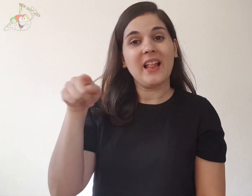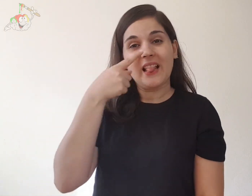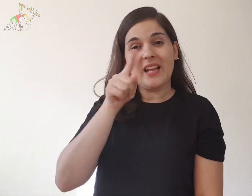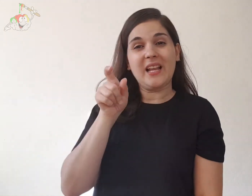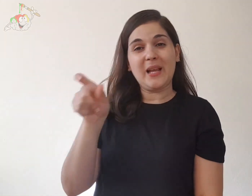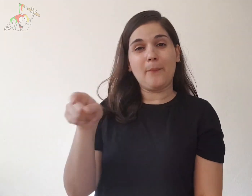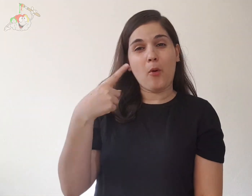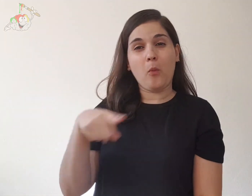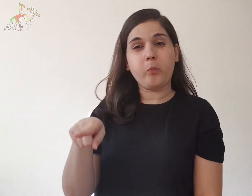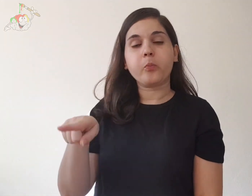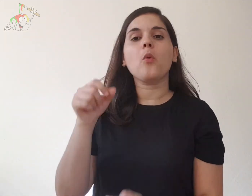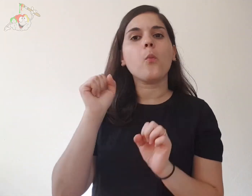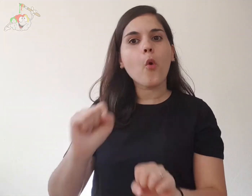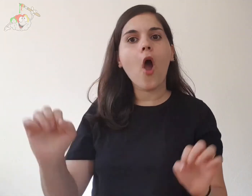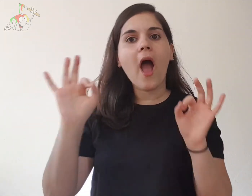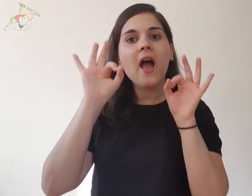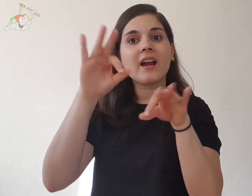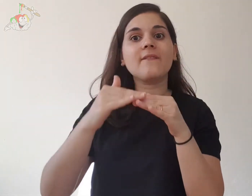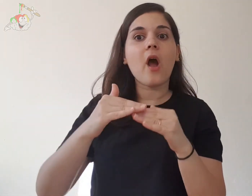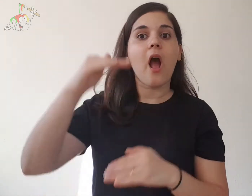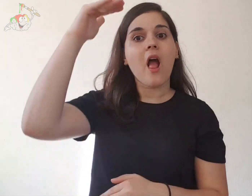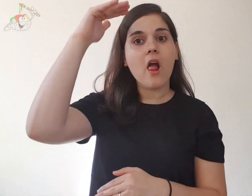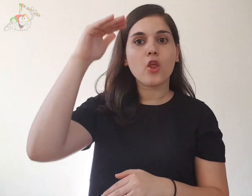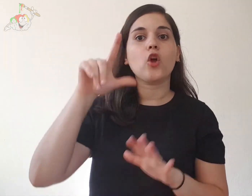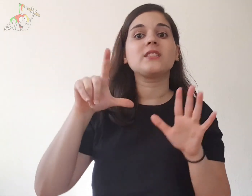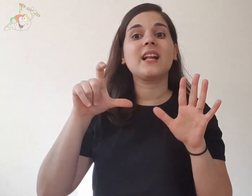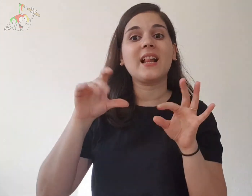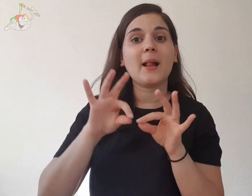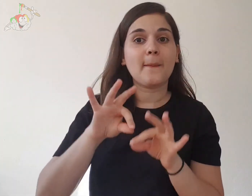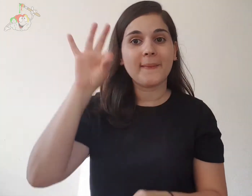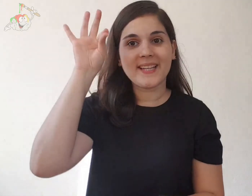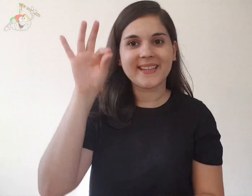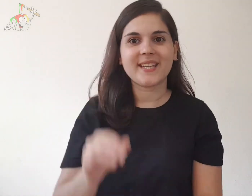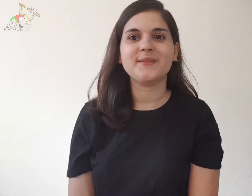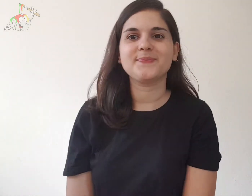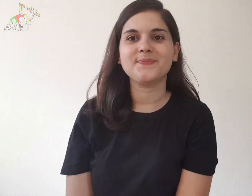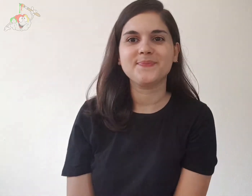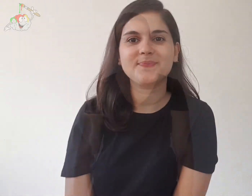species that can reach a height of 70 meters.